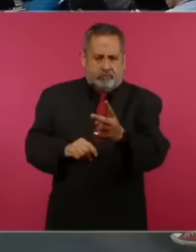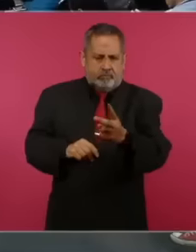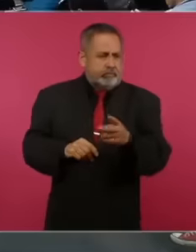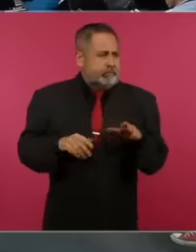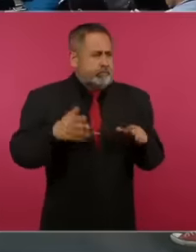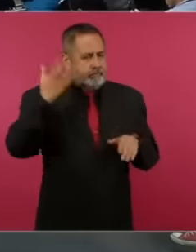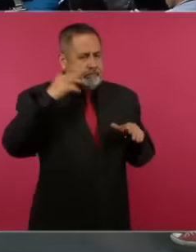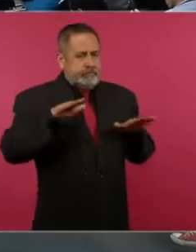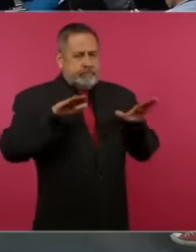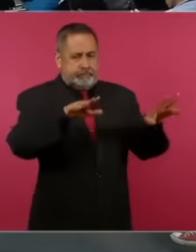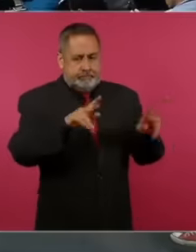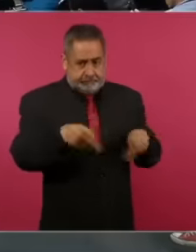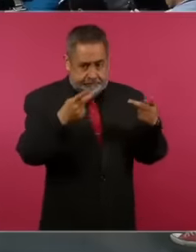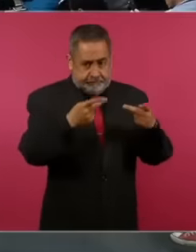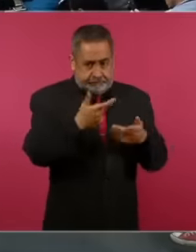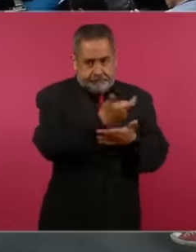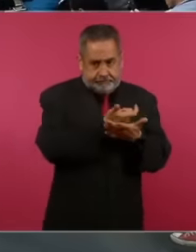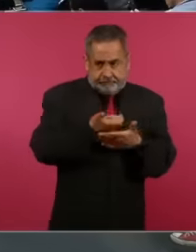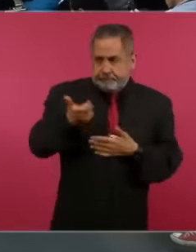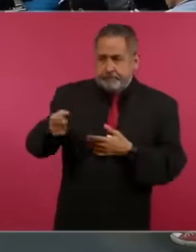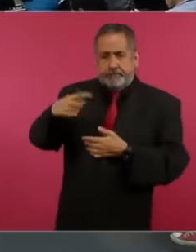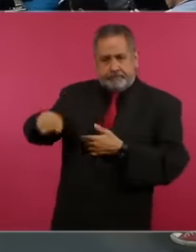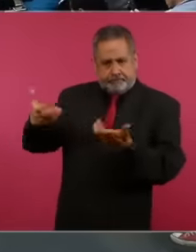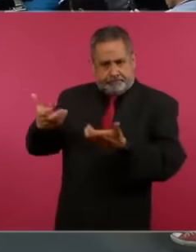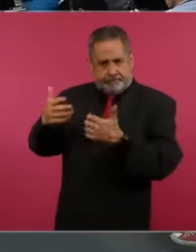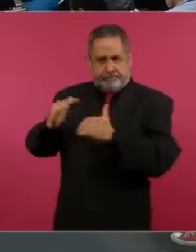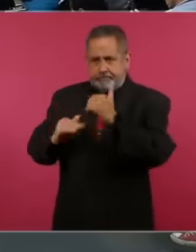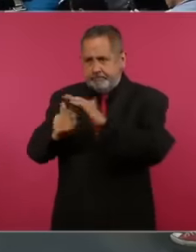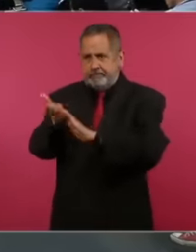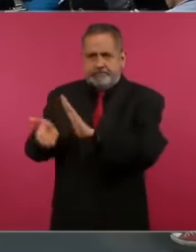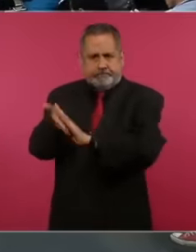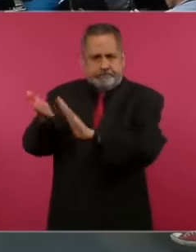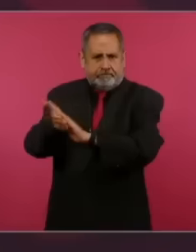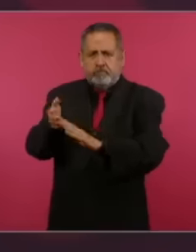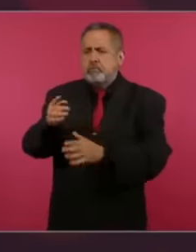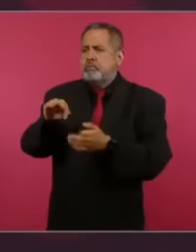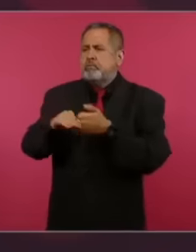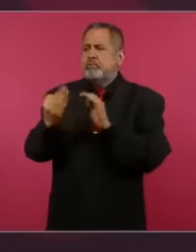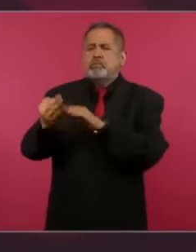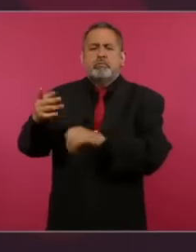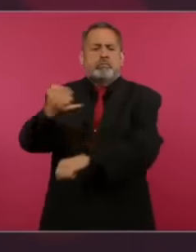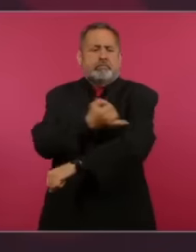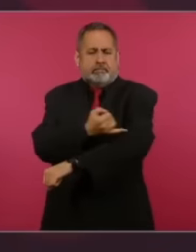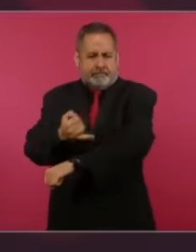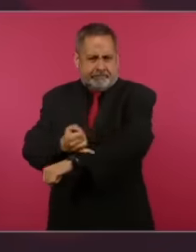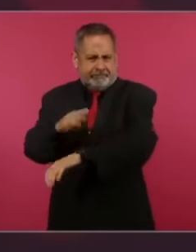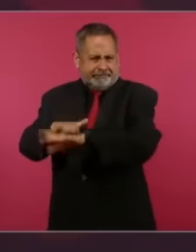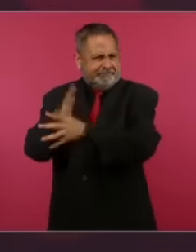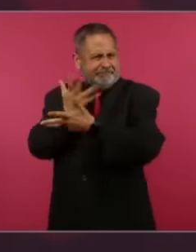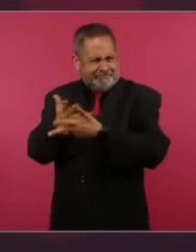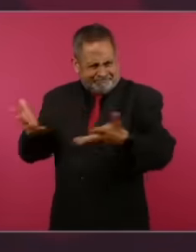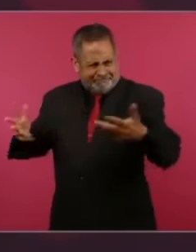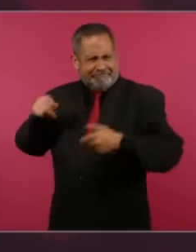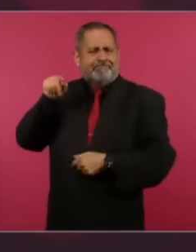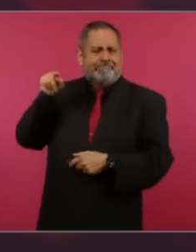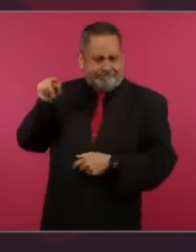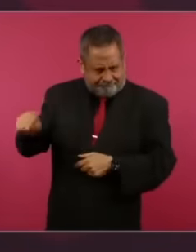they are also making them. They are making a very large one here in Istapalapa. They are making